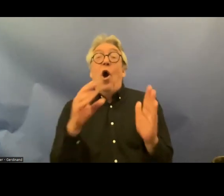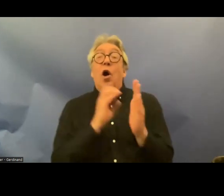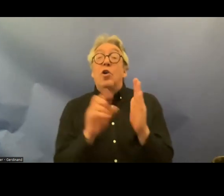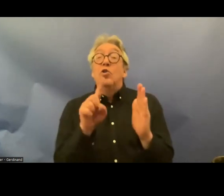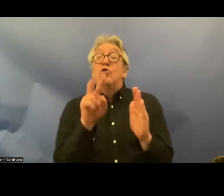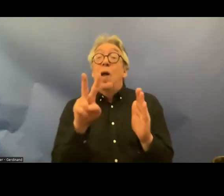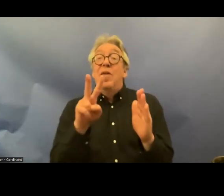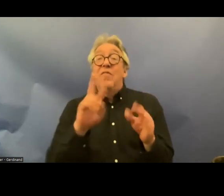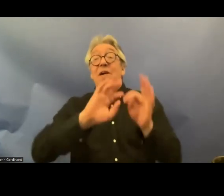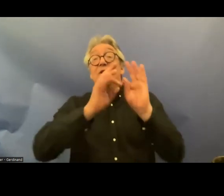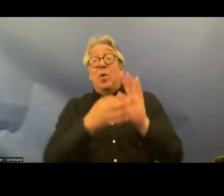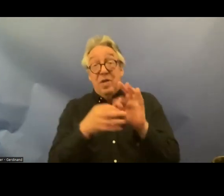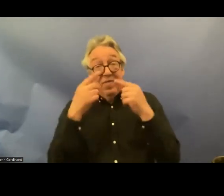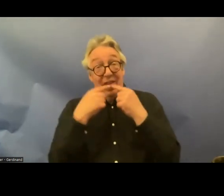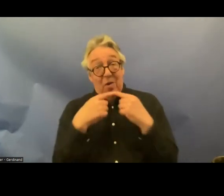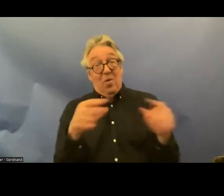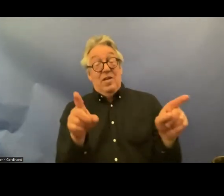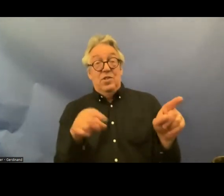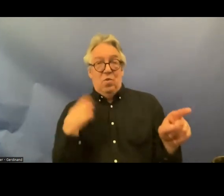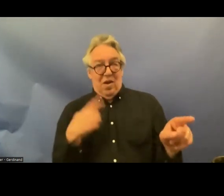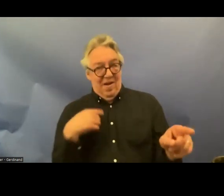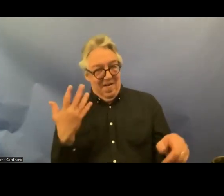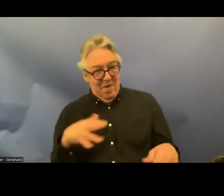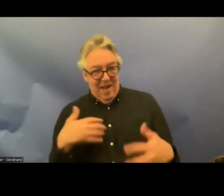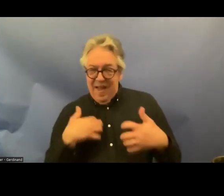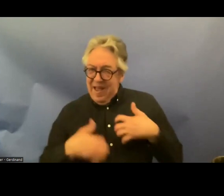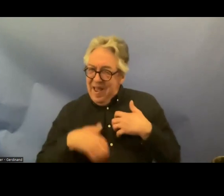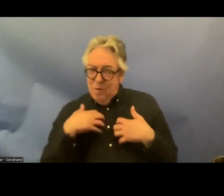had a very diff diff uh interesting discussion in the committee with the